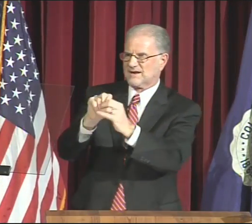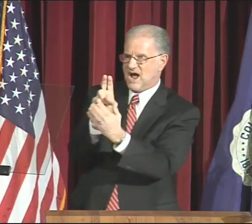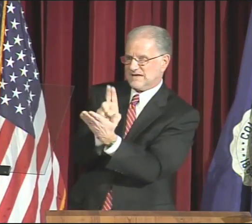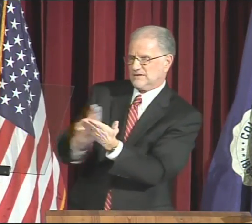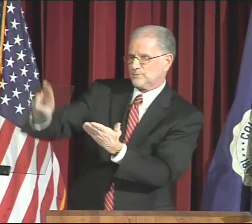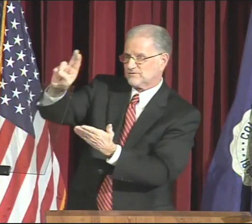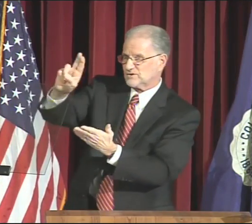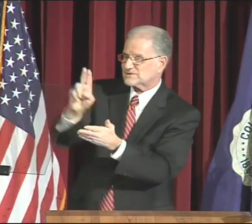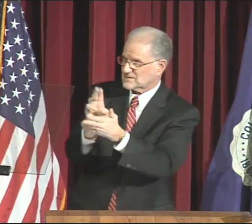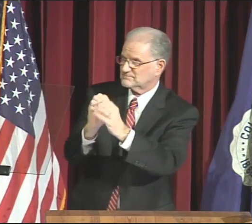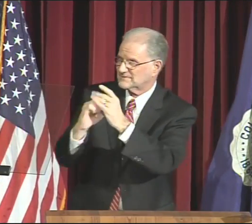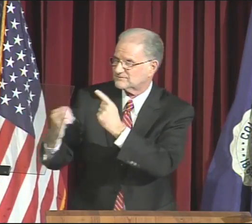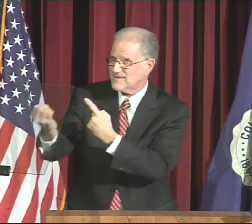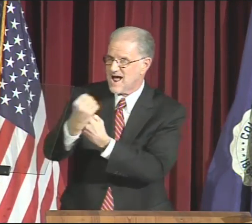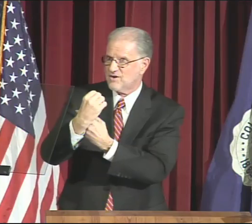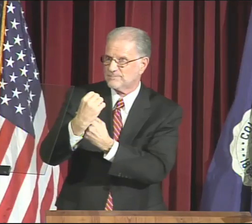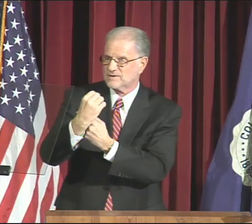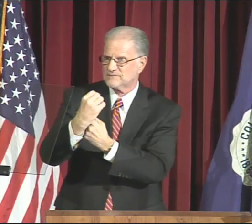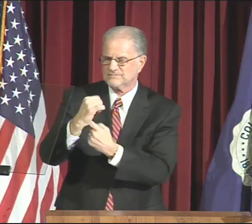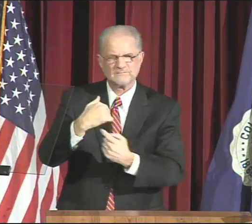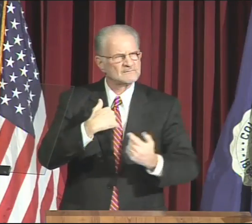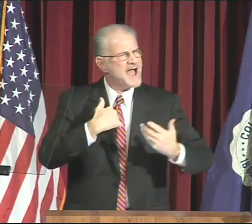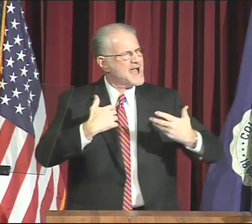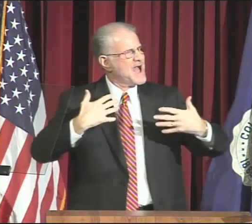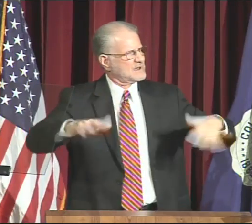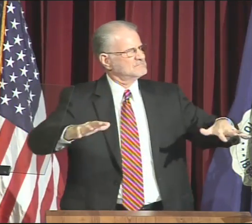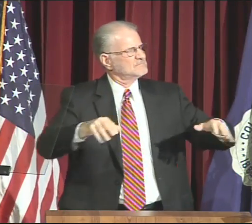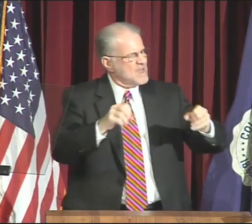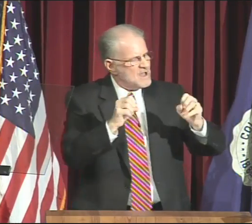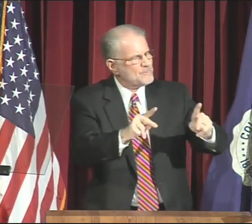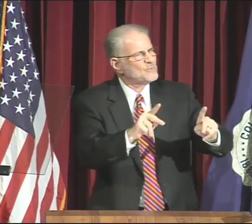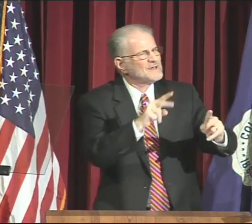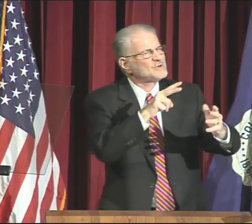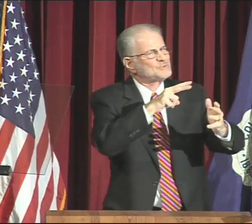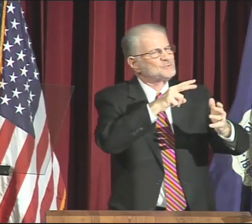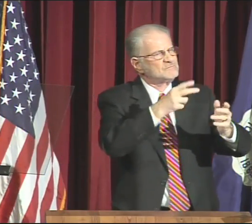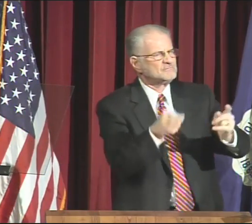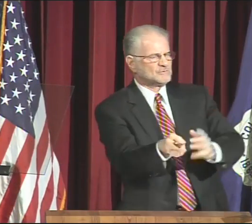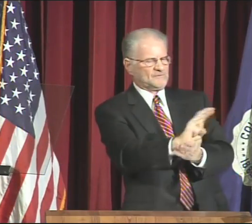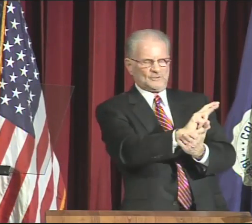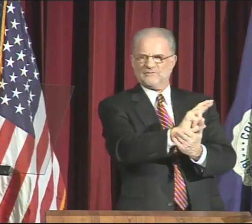are so critical in a University environment.